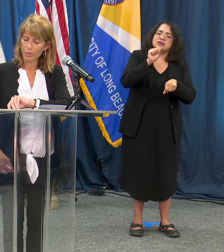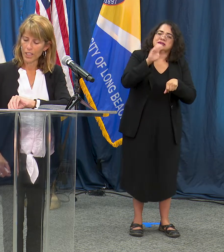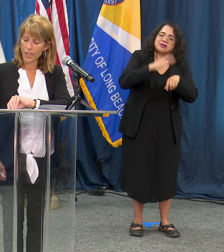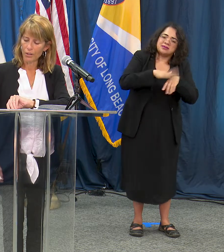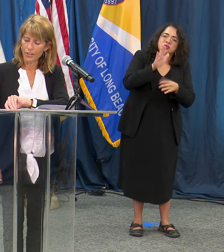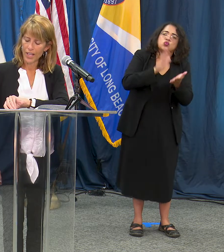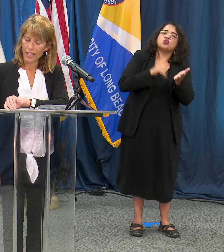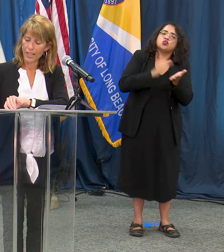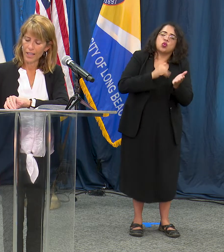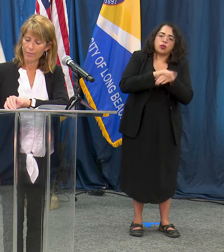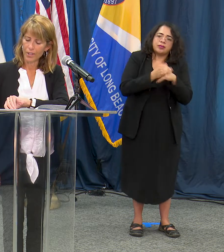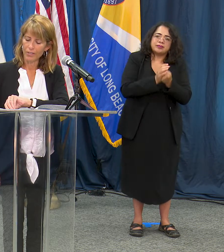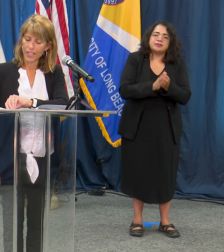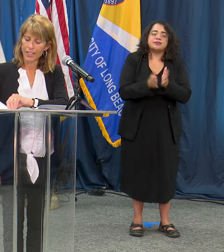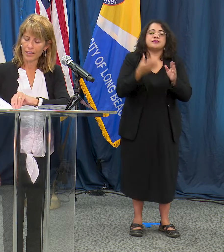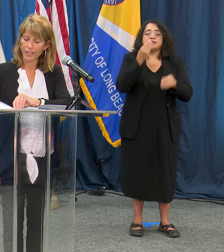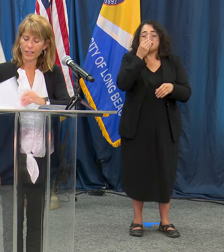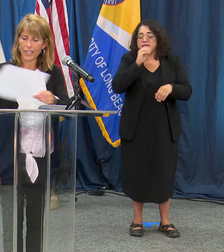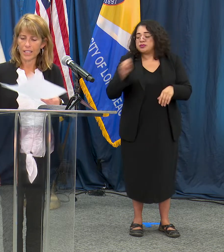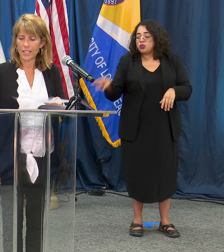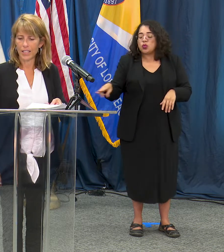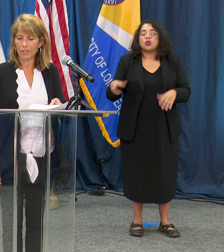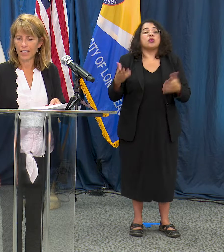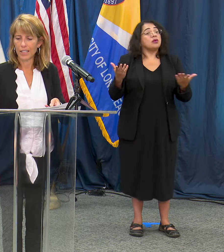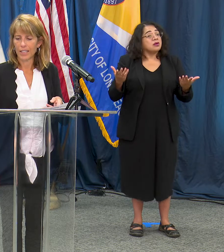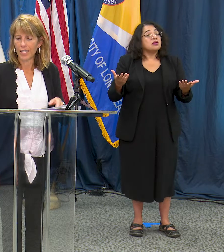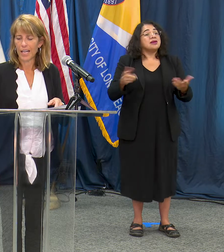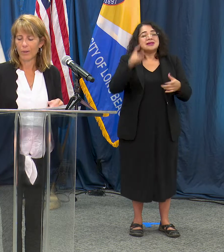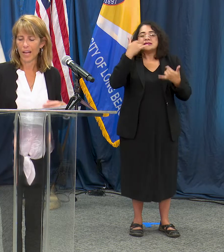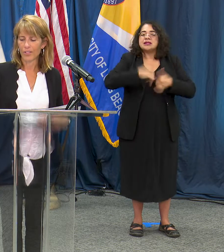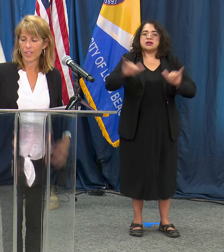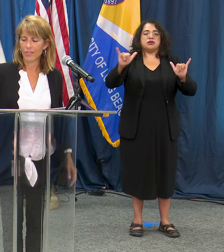really know is that COVID-19 clearly is continuing and we have to stay vigilant